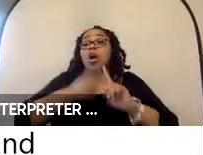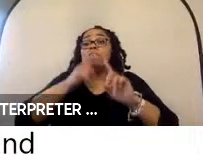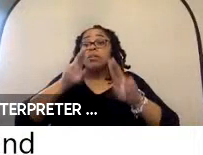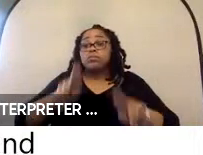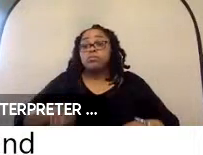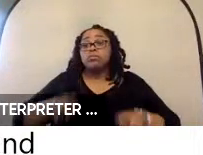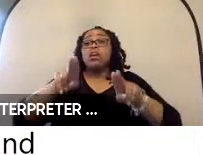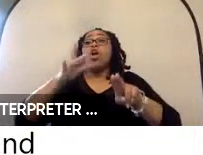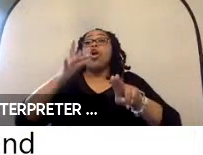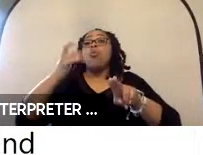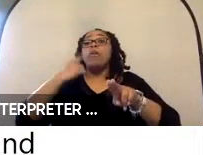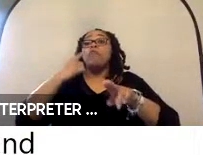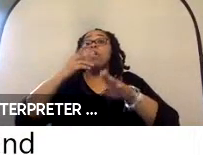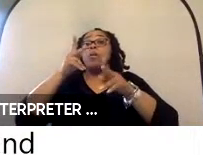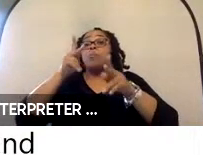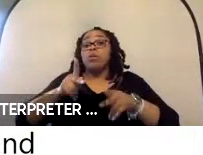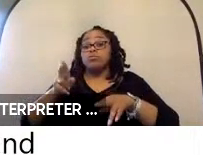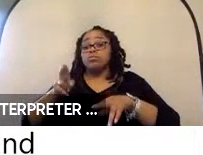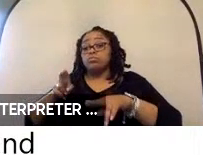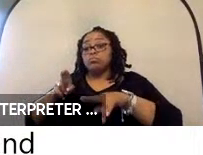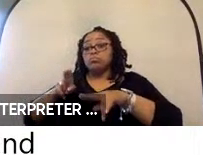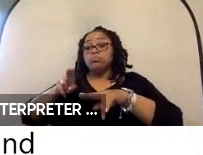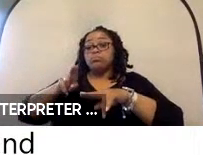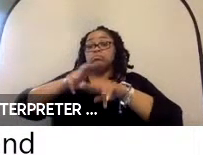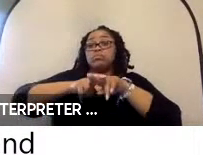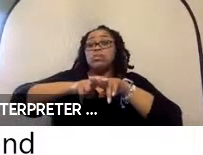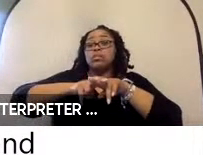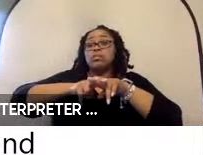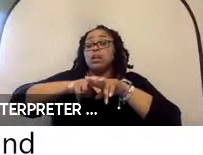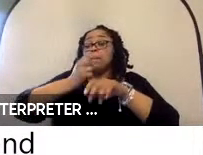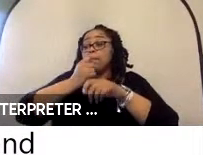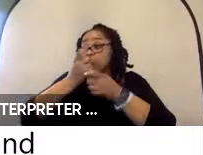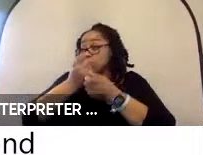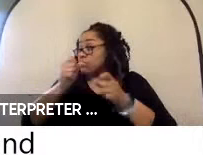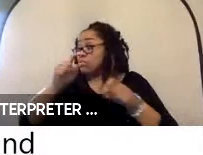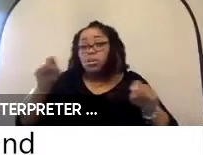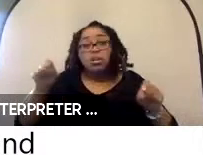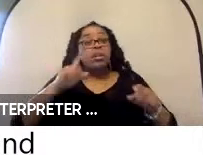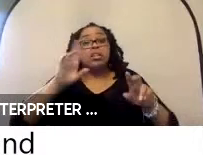It verifies that everything is safe surrounding the lift and then, raises the lift to boarding